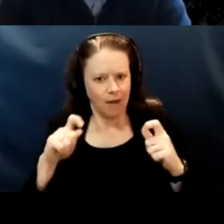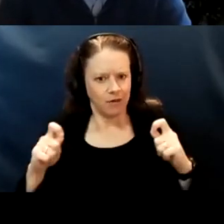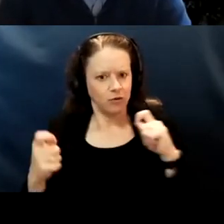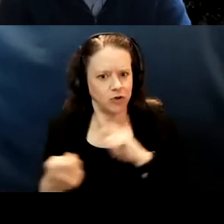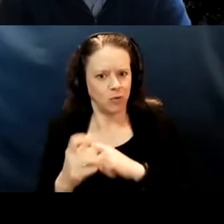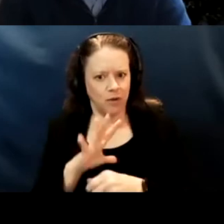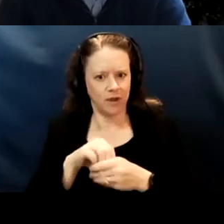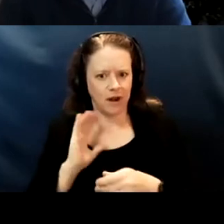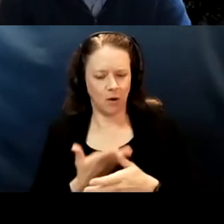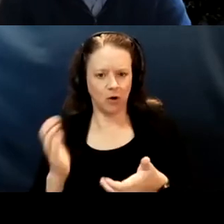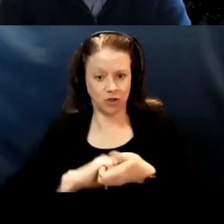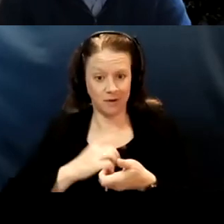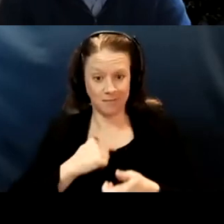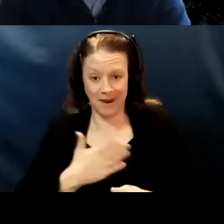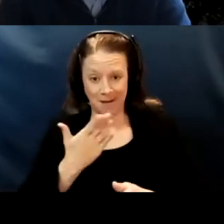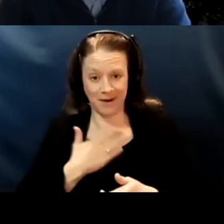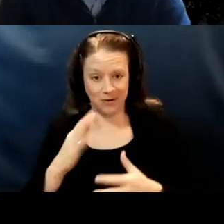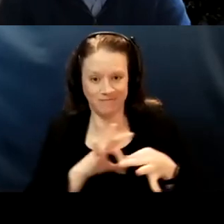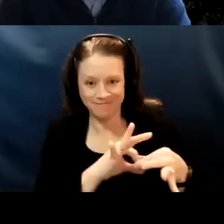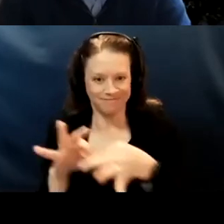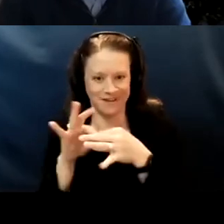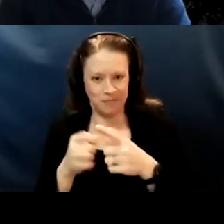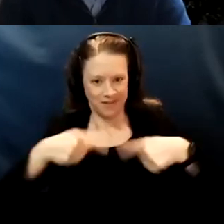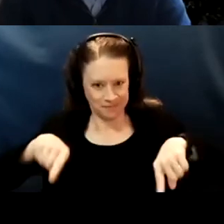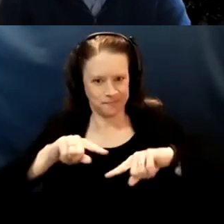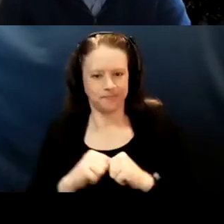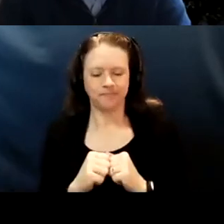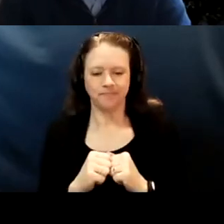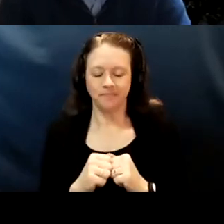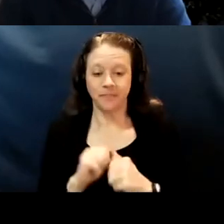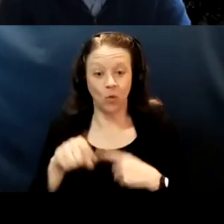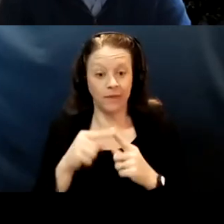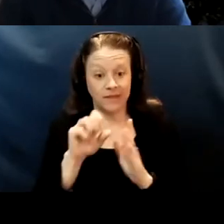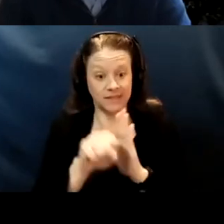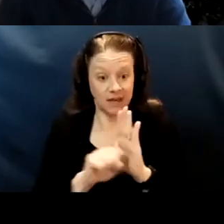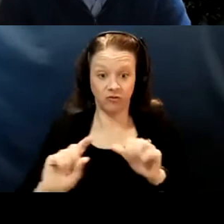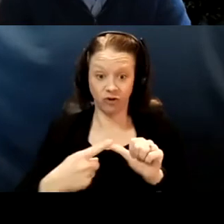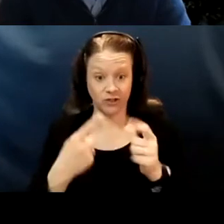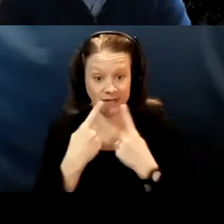I could work with everyone . When the state first announced and sort of started signaling that they were going to lean